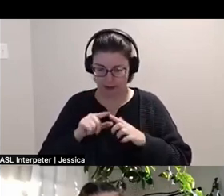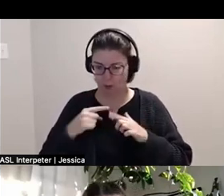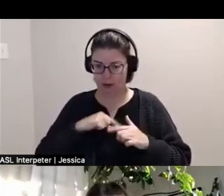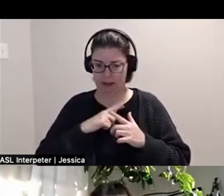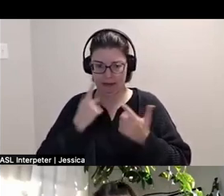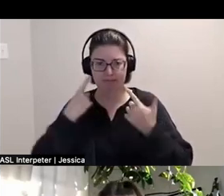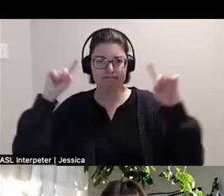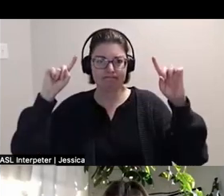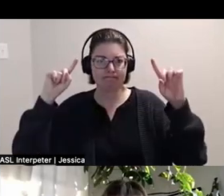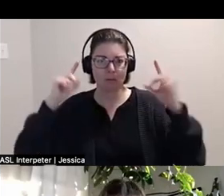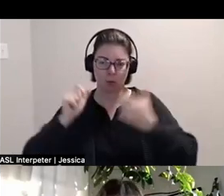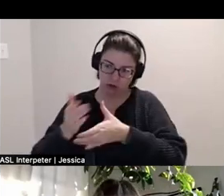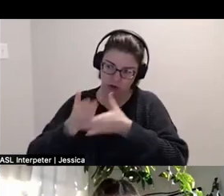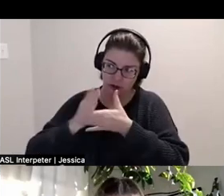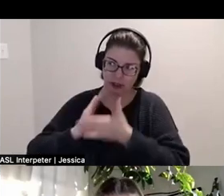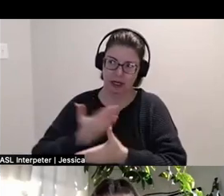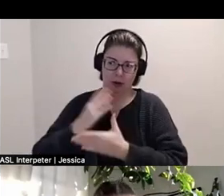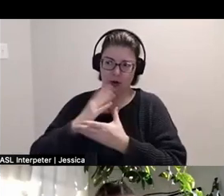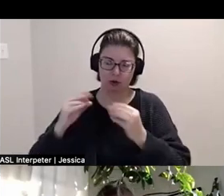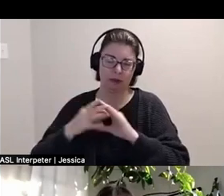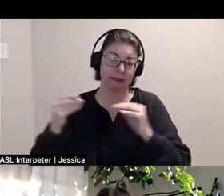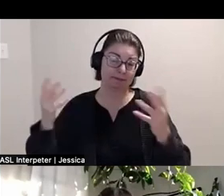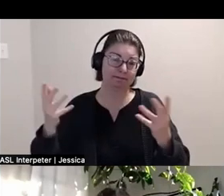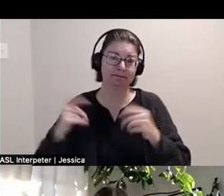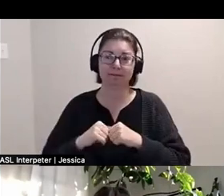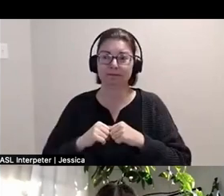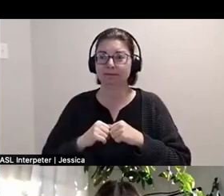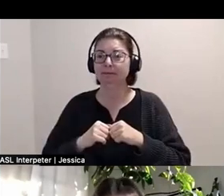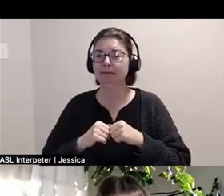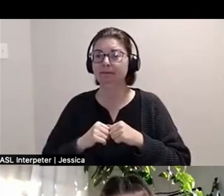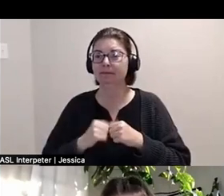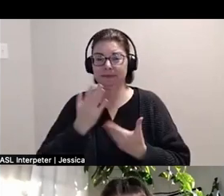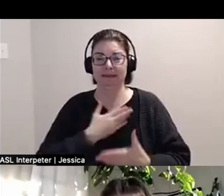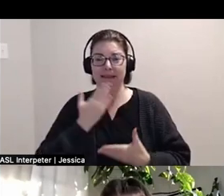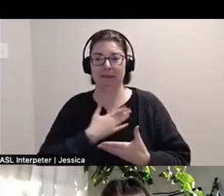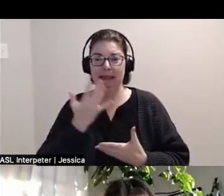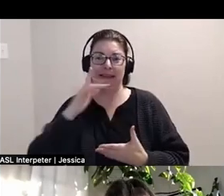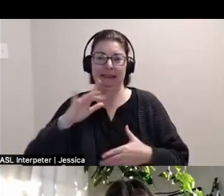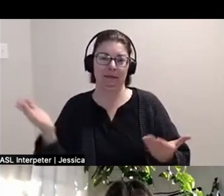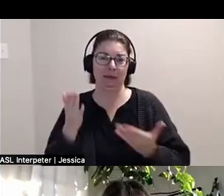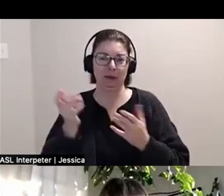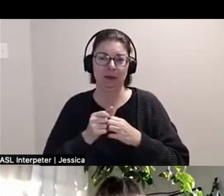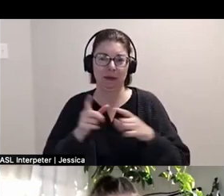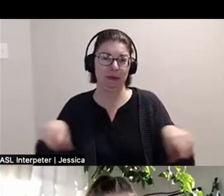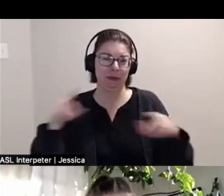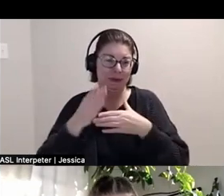through sharing our stories. Again, just delighted and privileged to be in this space with you all.